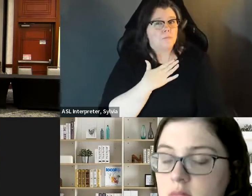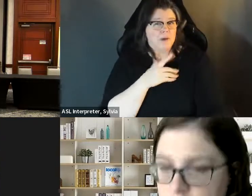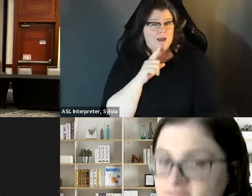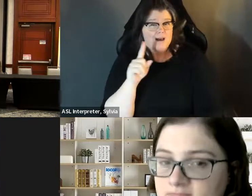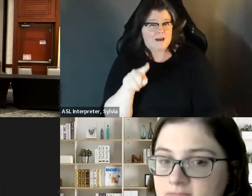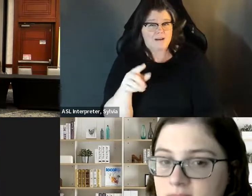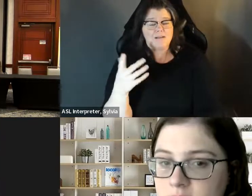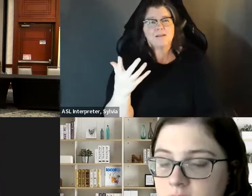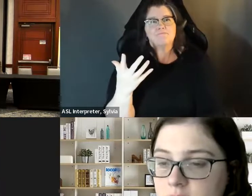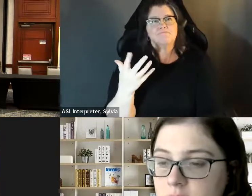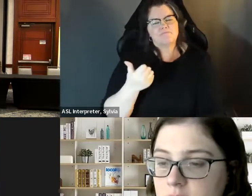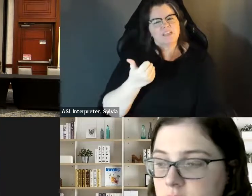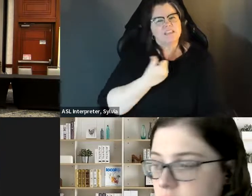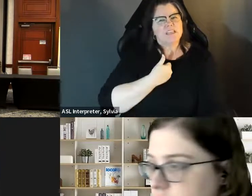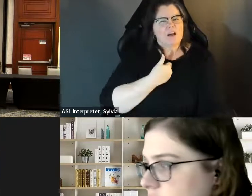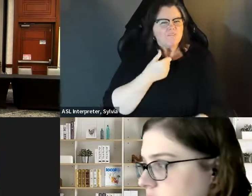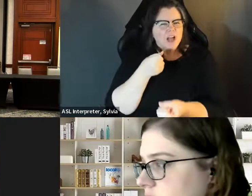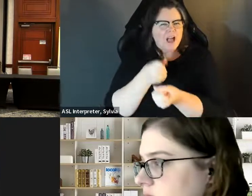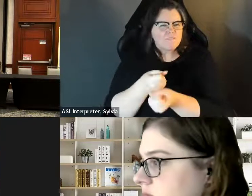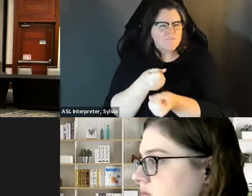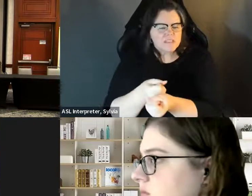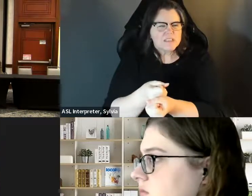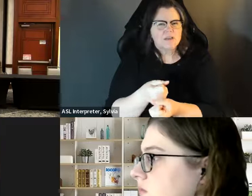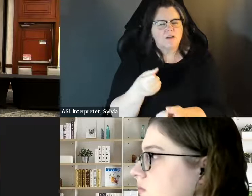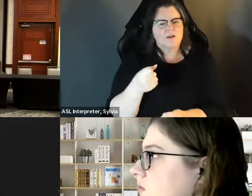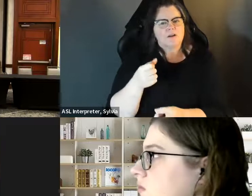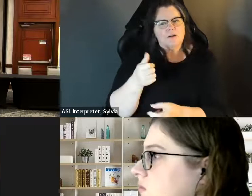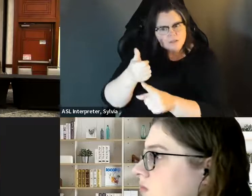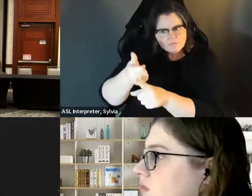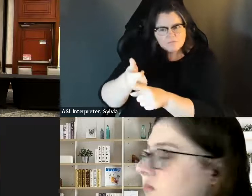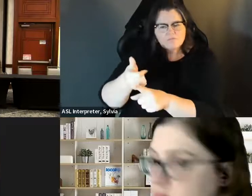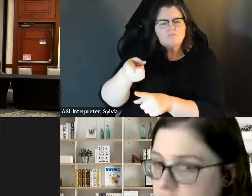» You're on mute, Kara.